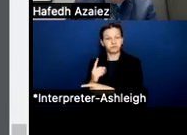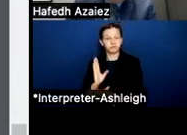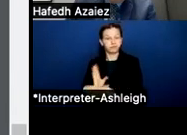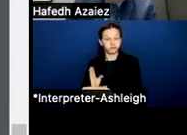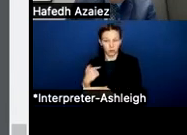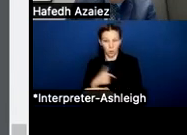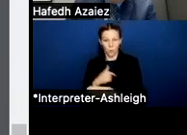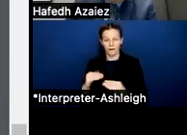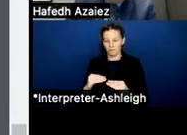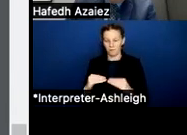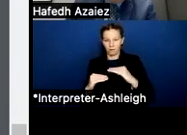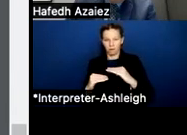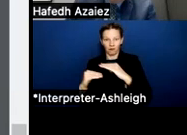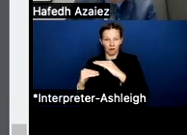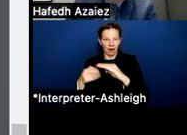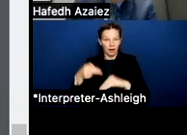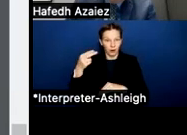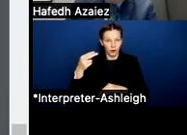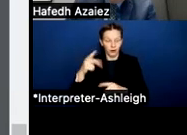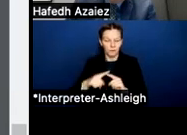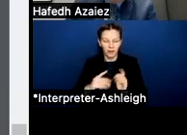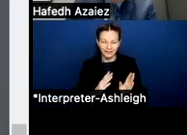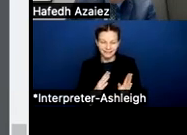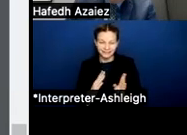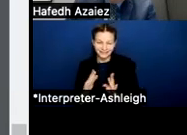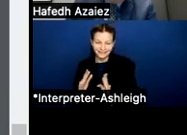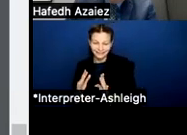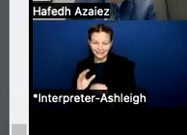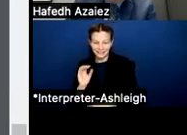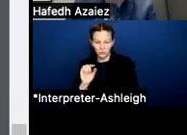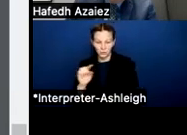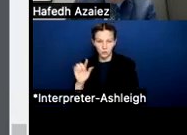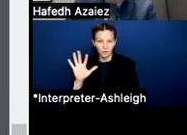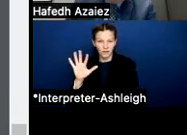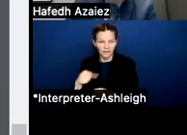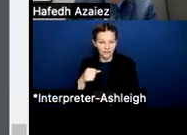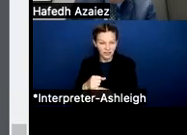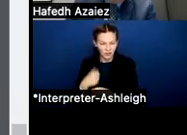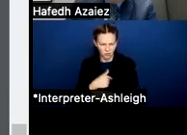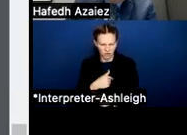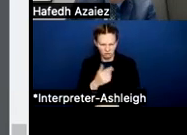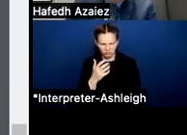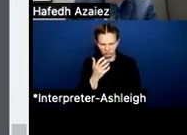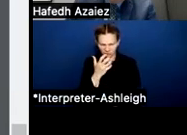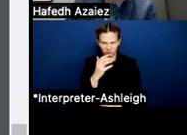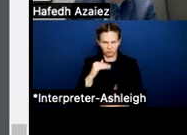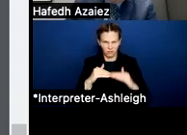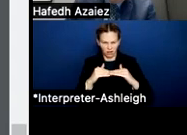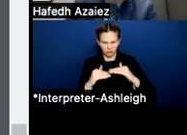the zero to five-year category particularly, we were quite a bit less than the market. And so I mentioned earlier how we were able